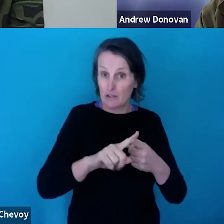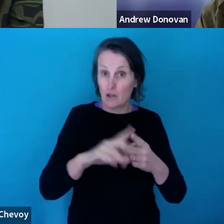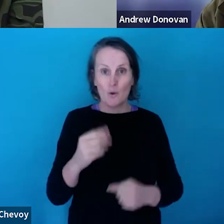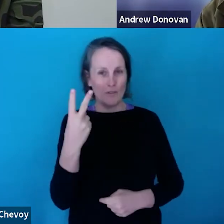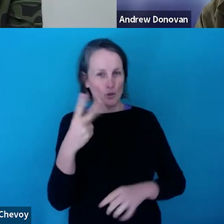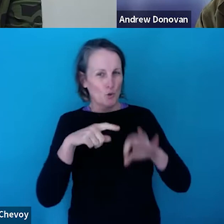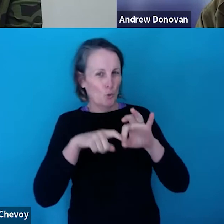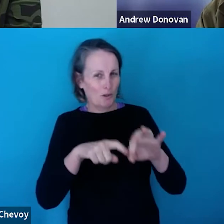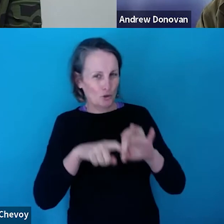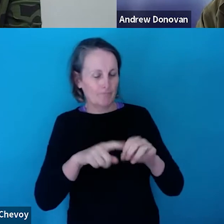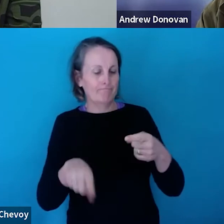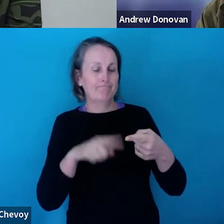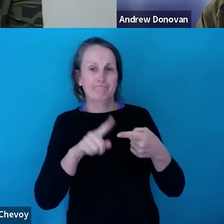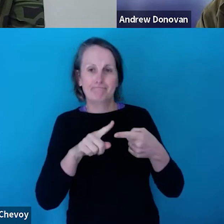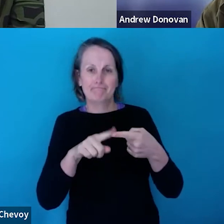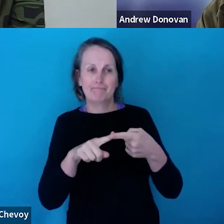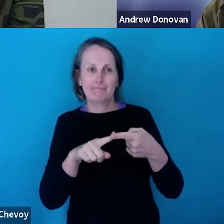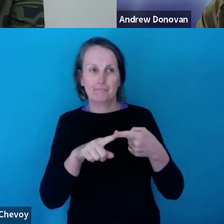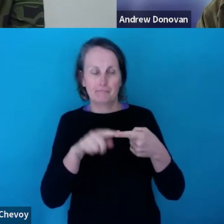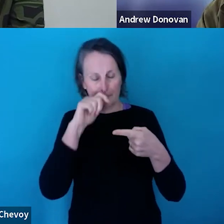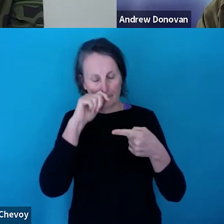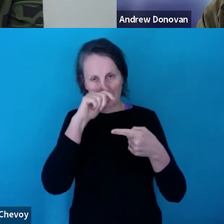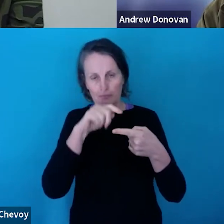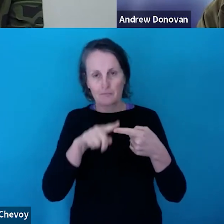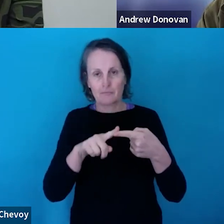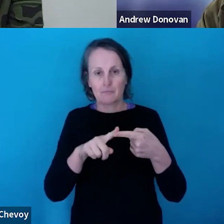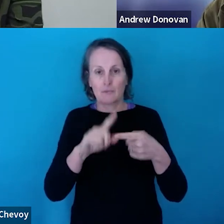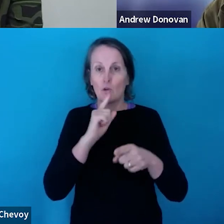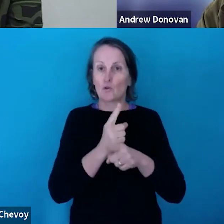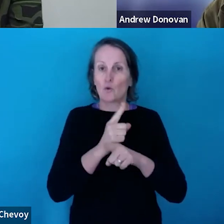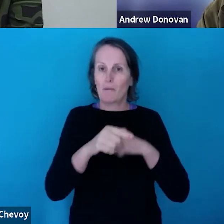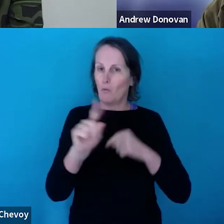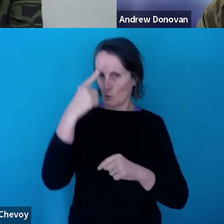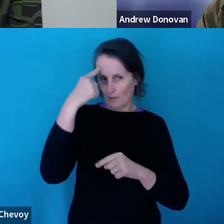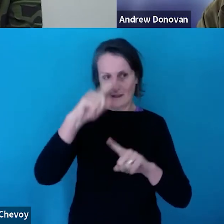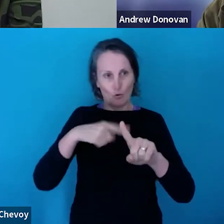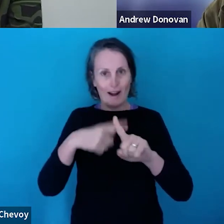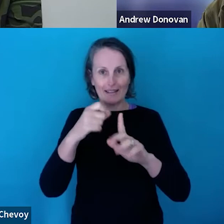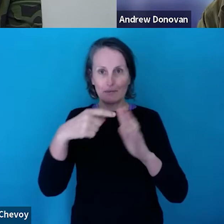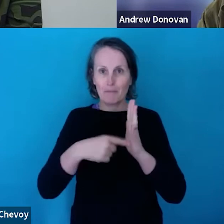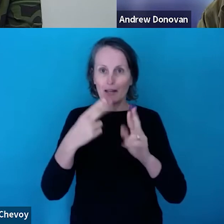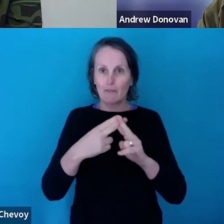1 is to talk a little bit more about the expectations around artists fees and